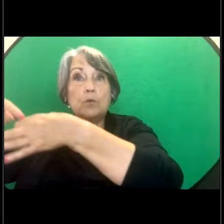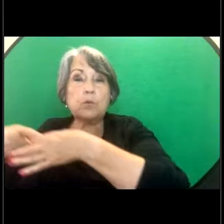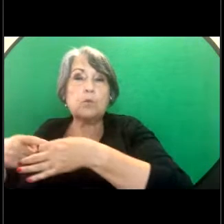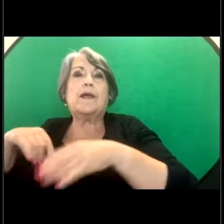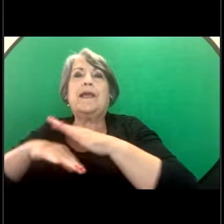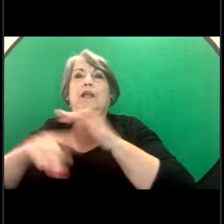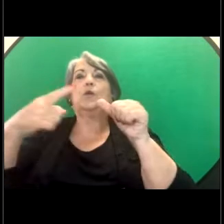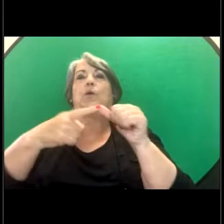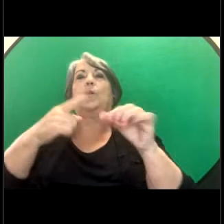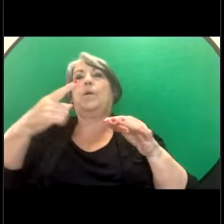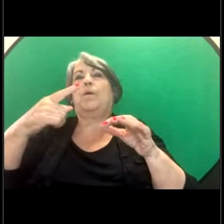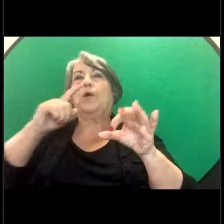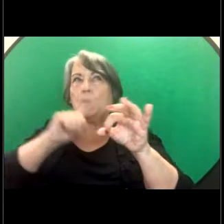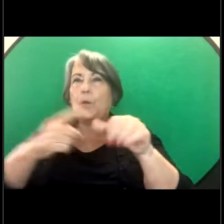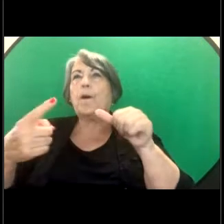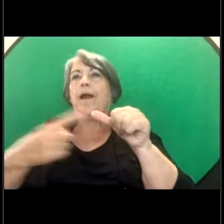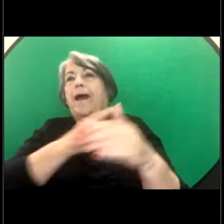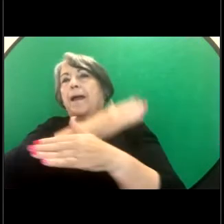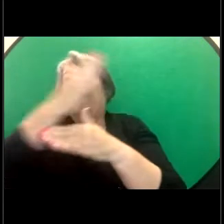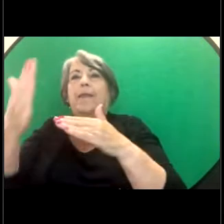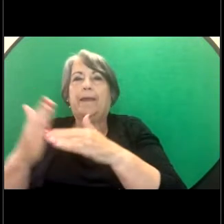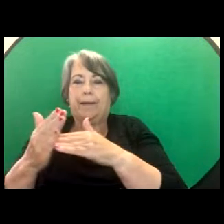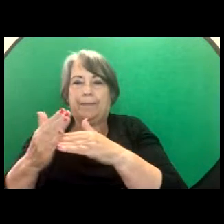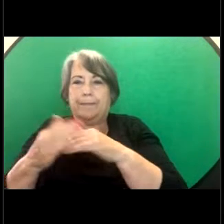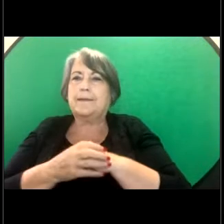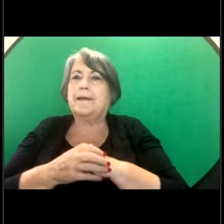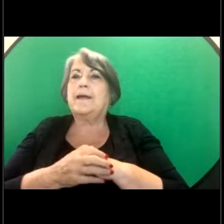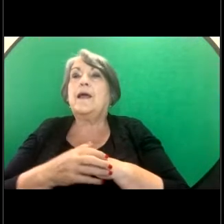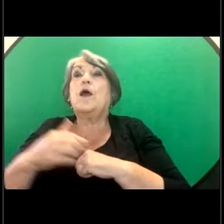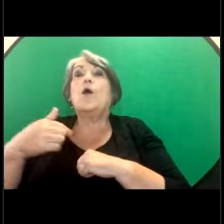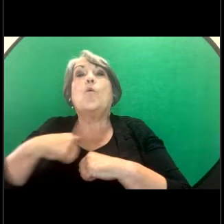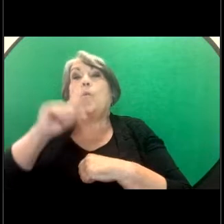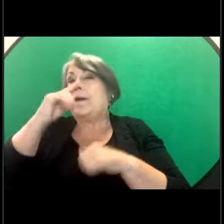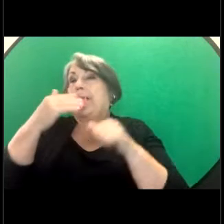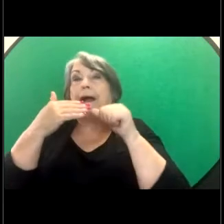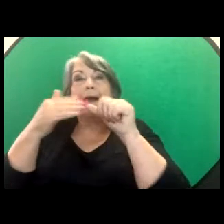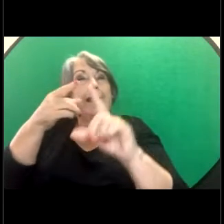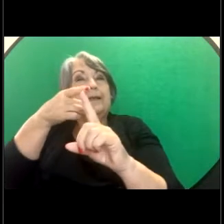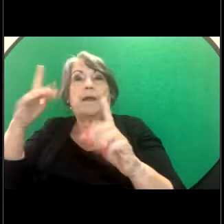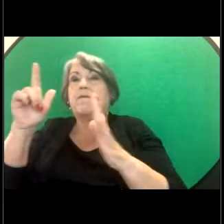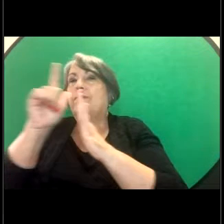at the end of the webinar. We can't answer specific legal questions about clients today